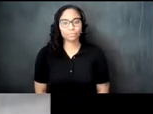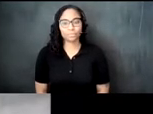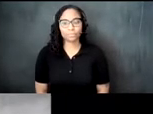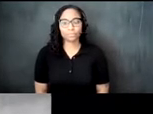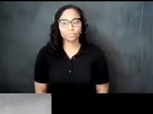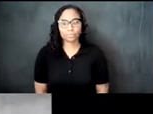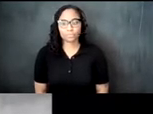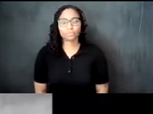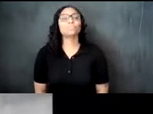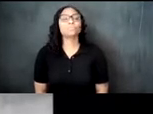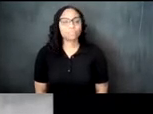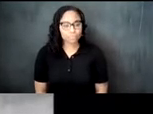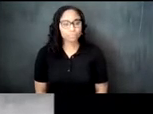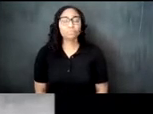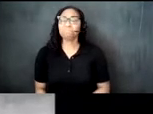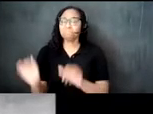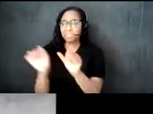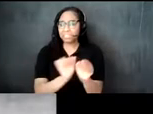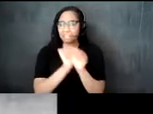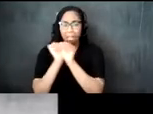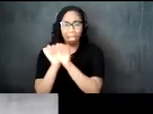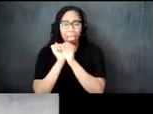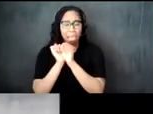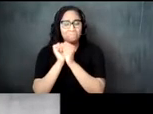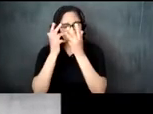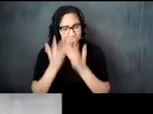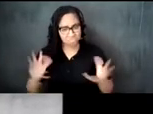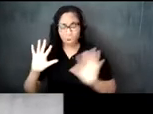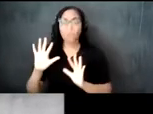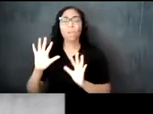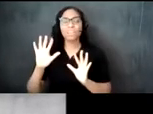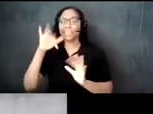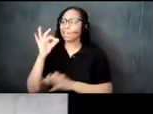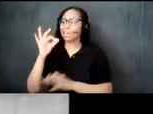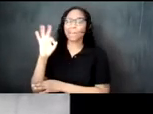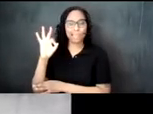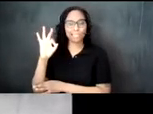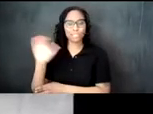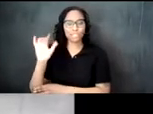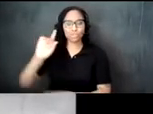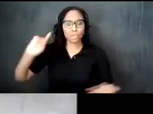after slavery during the turn of the 19th century black tea rooms and houses